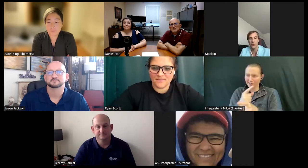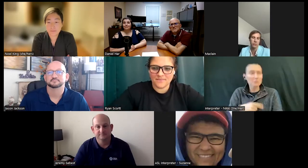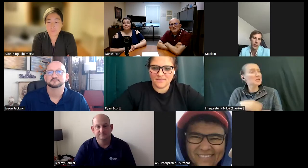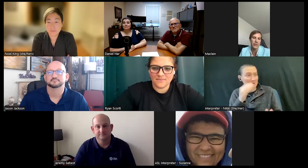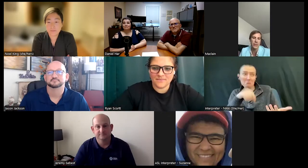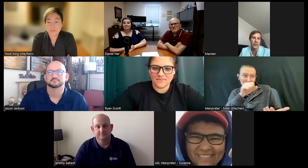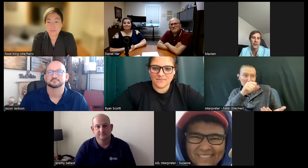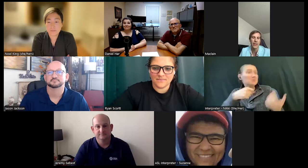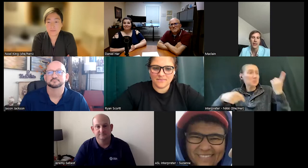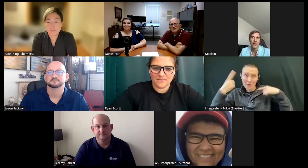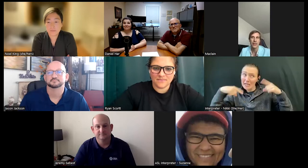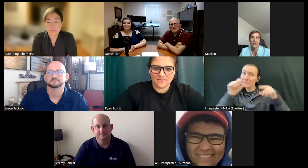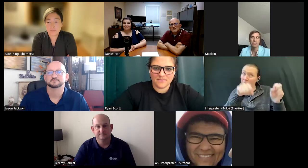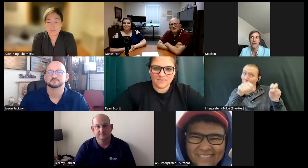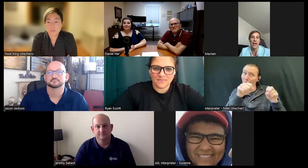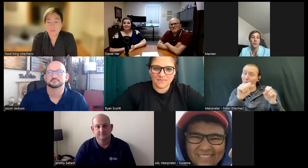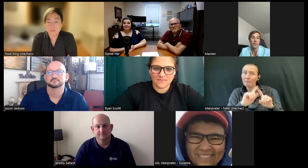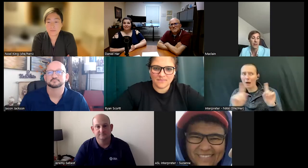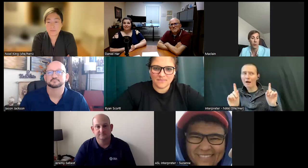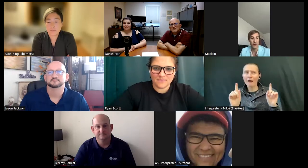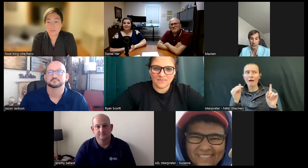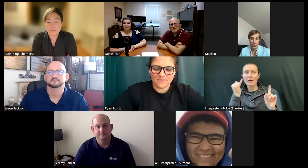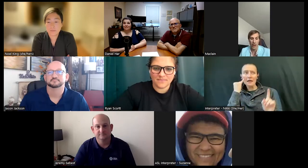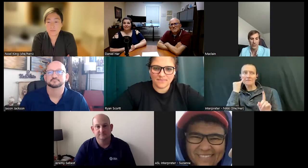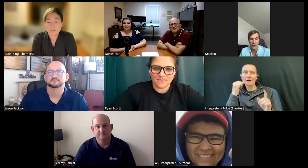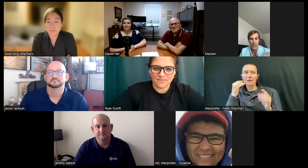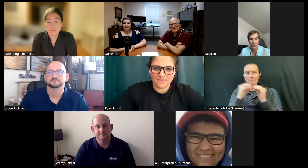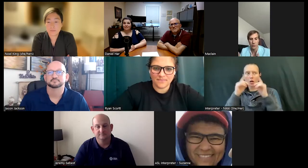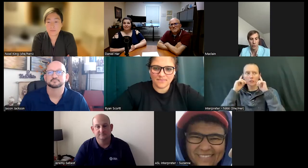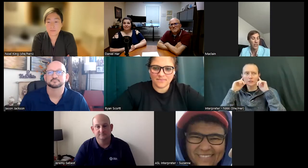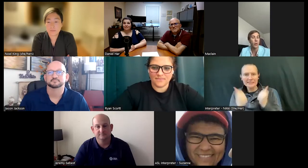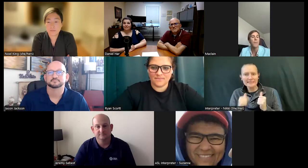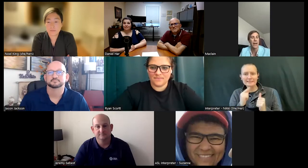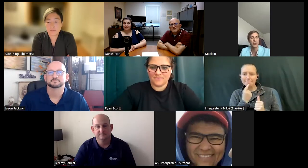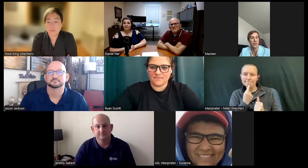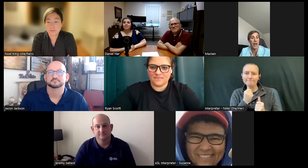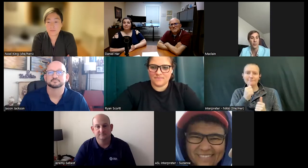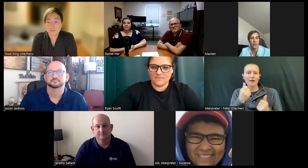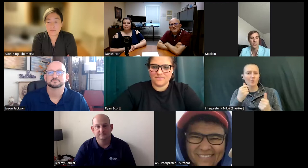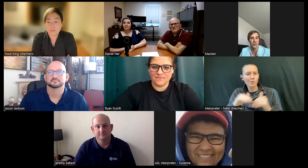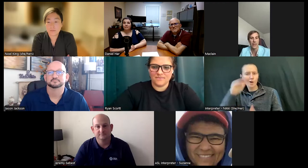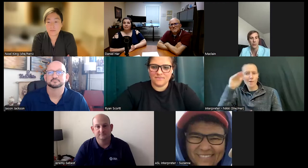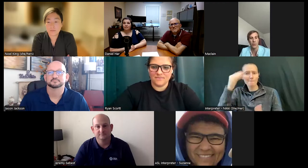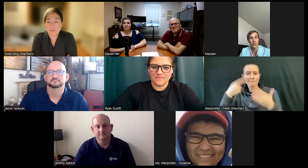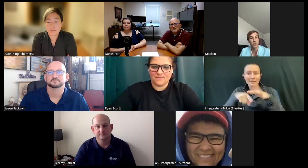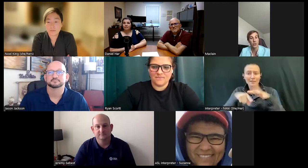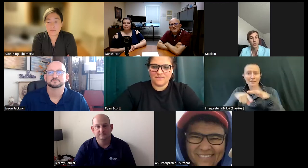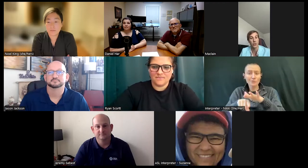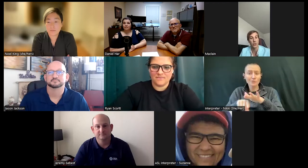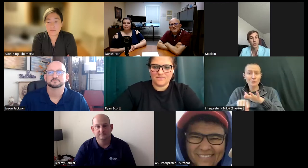mean they're crazy but they're it's just if I had more of a hearing loss if I did grow up mainstream I wouldn't understand. I wouldn't enjoy this because I don't